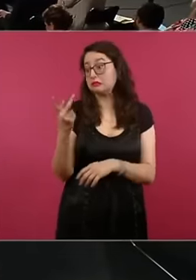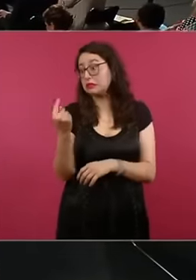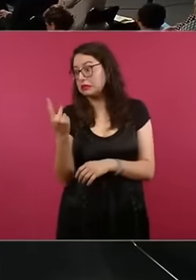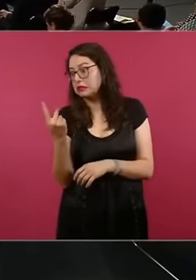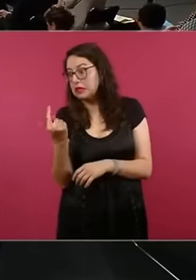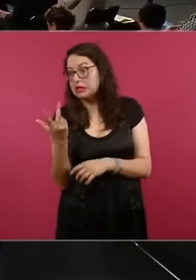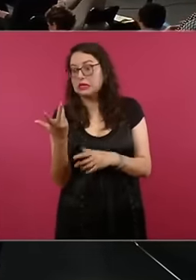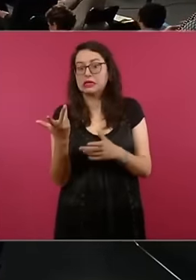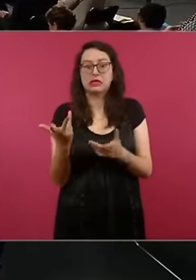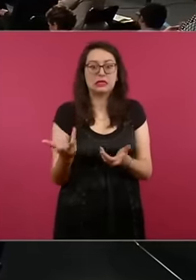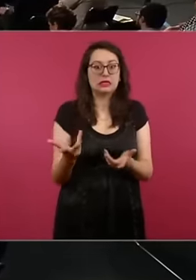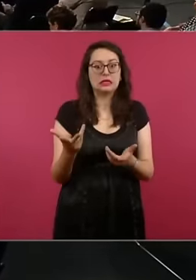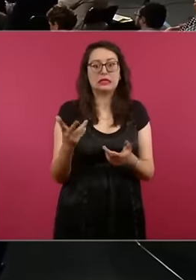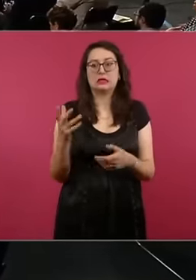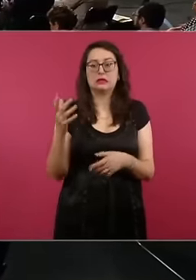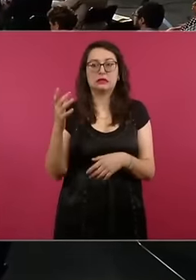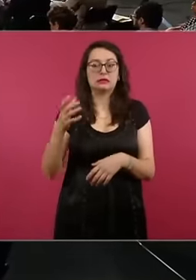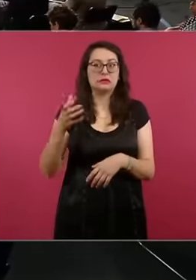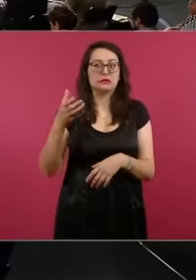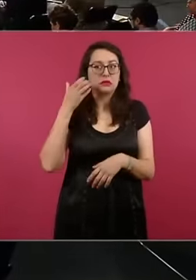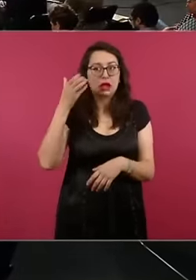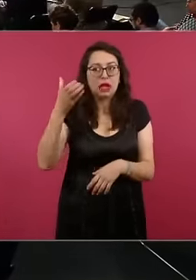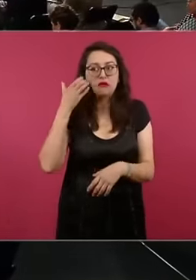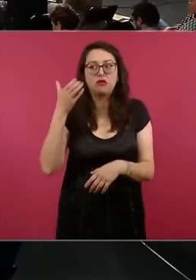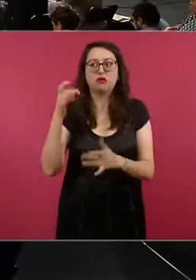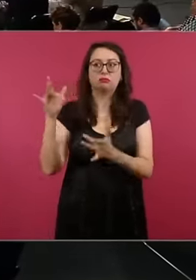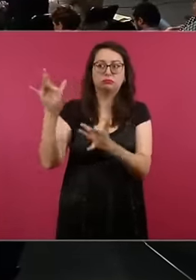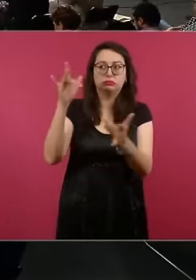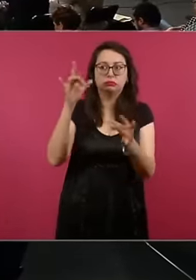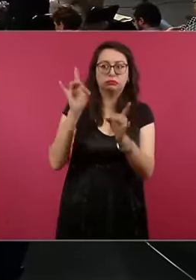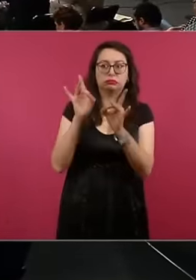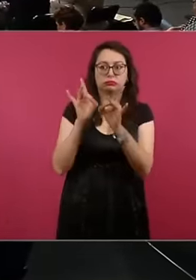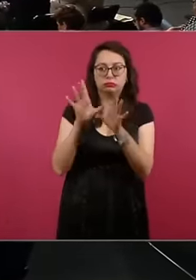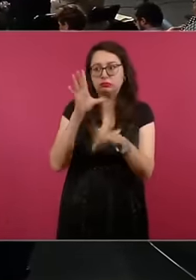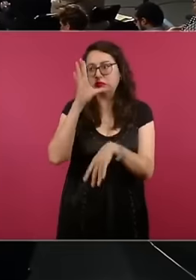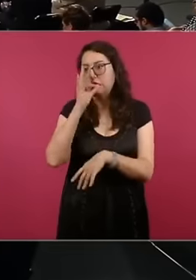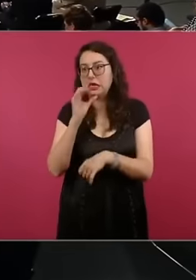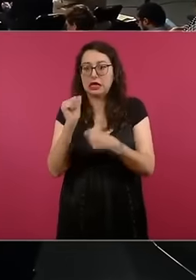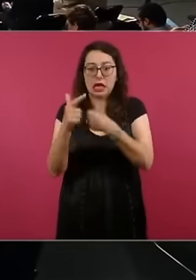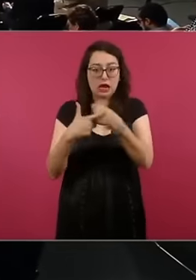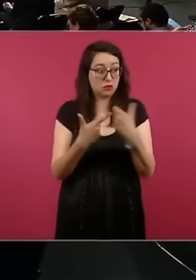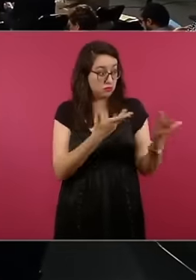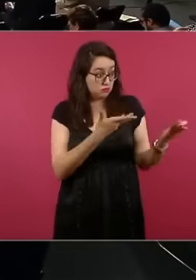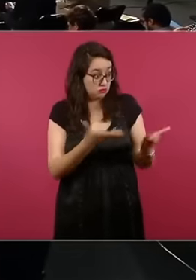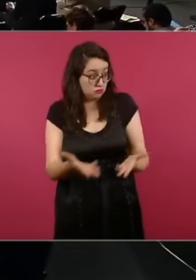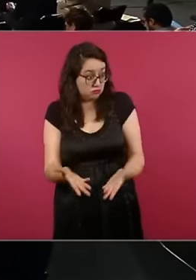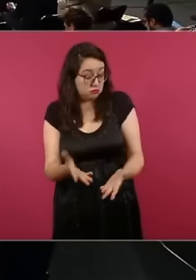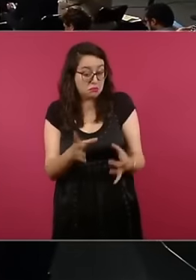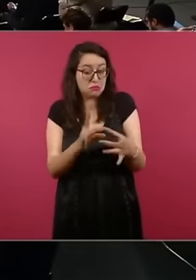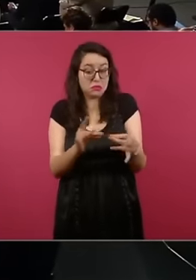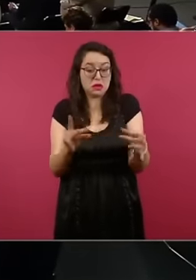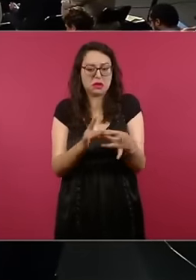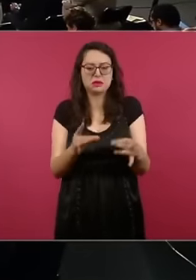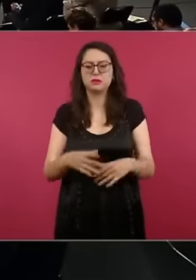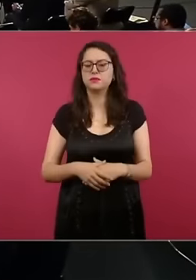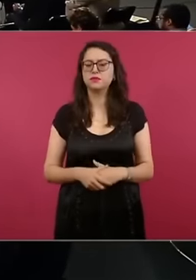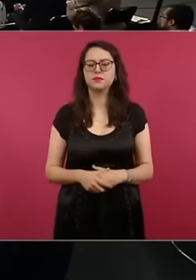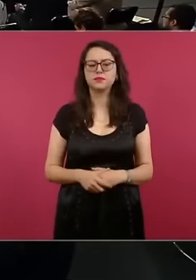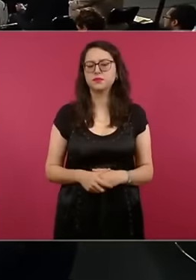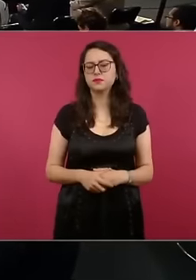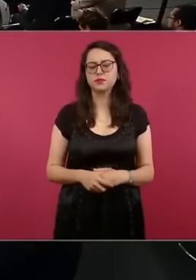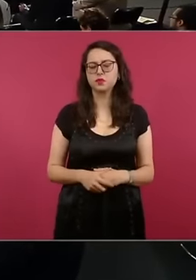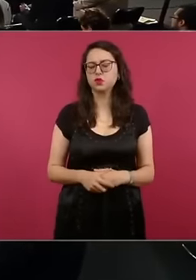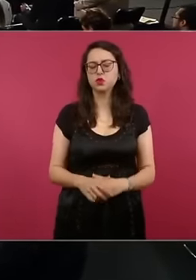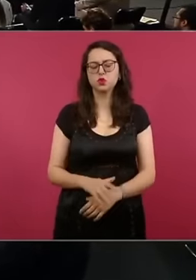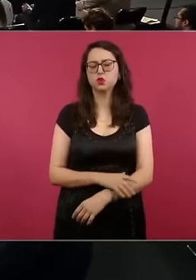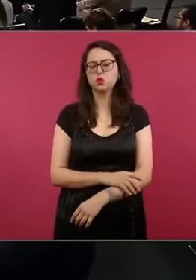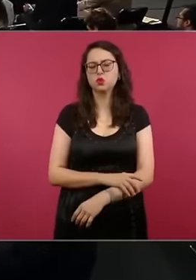want to detail this technical topic thanks to what I was referring to In reality, in